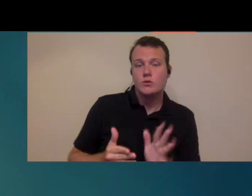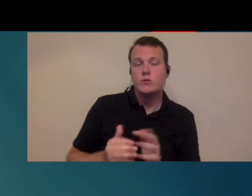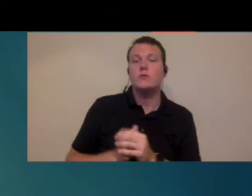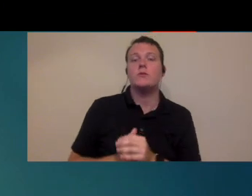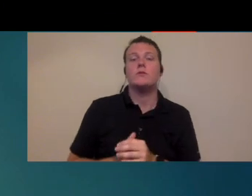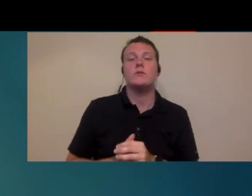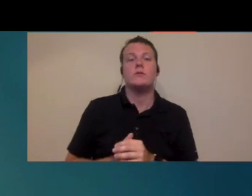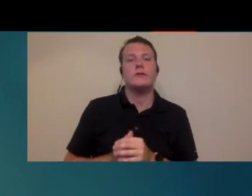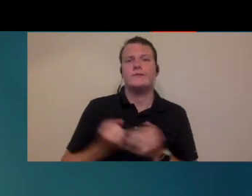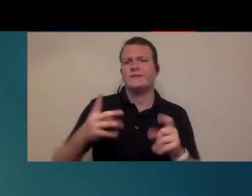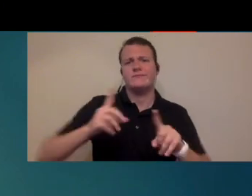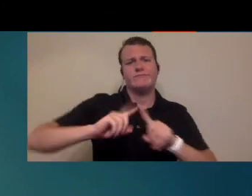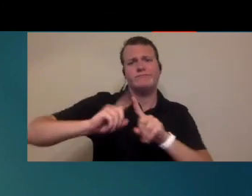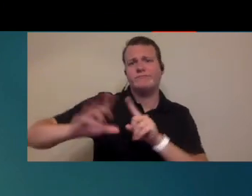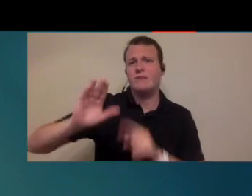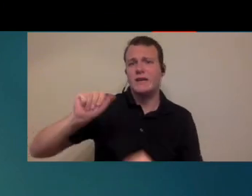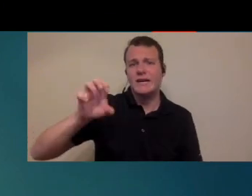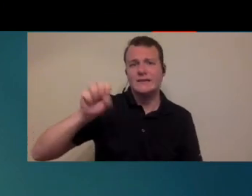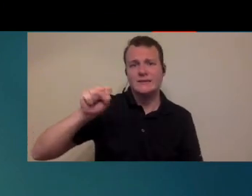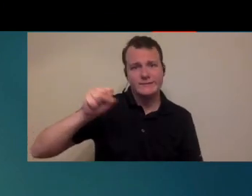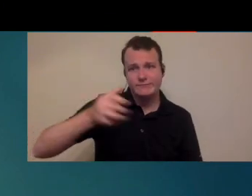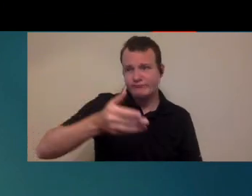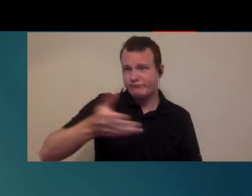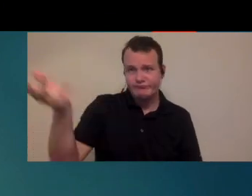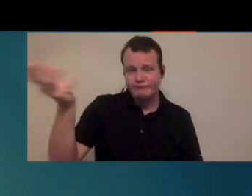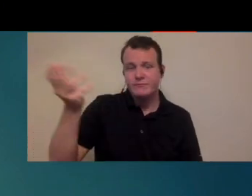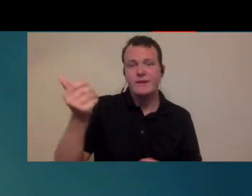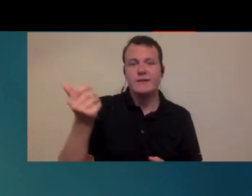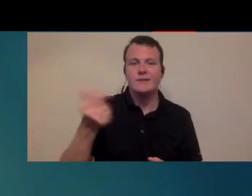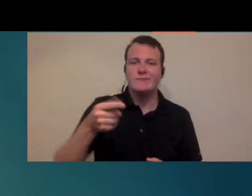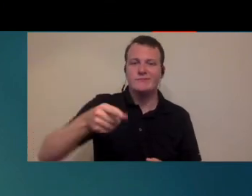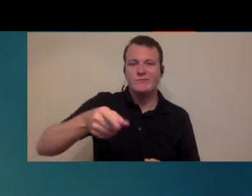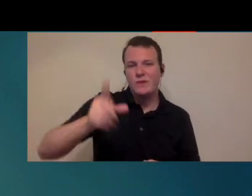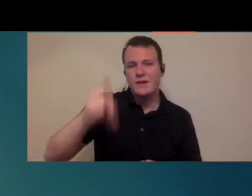service expert witnesses on all kinds of cases so all of those are things that